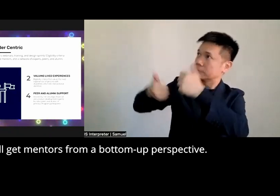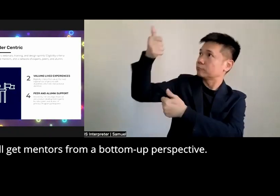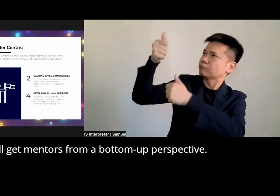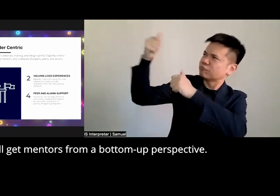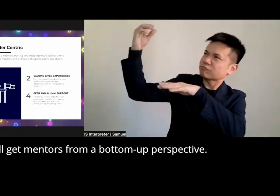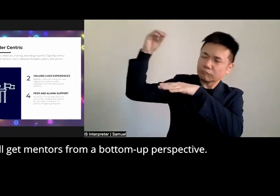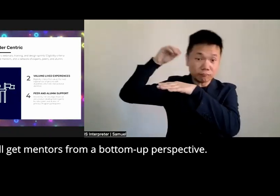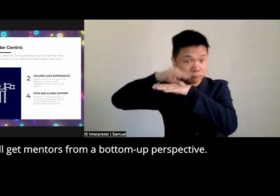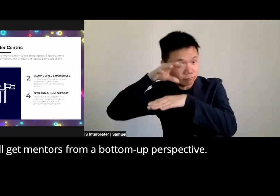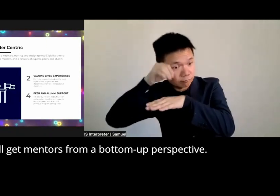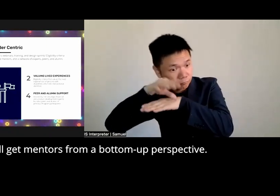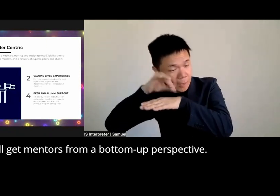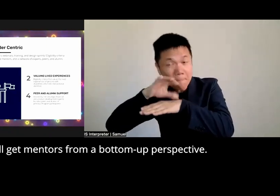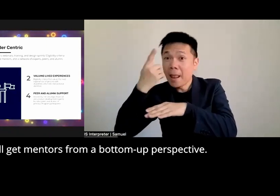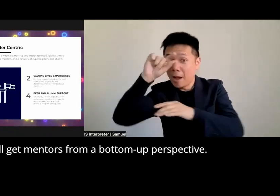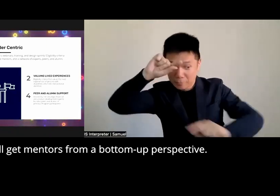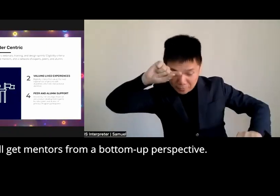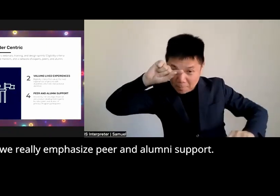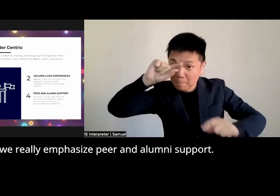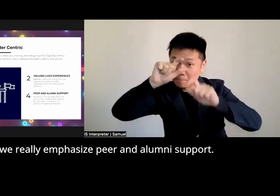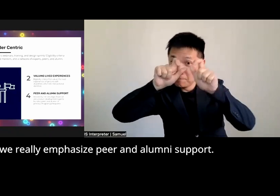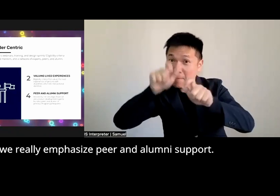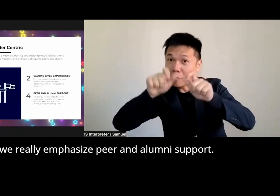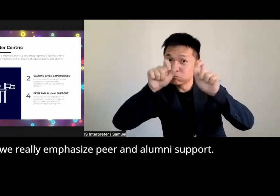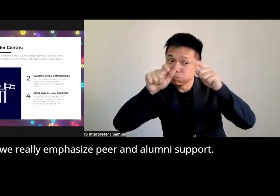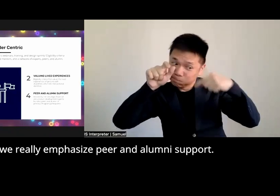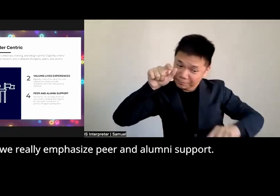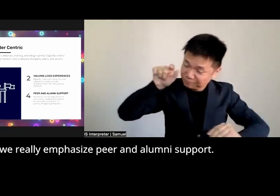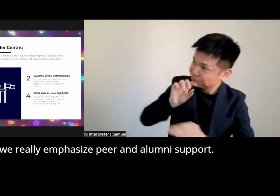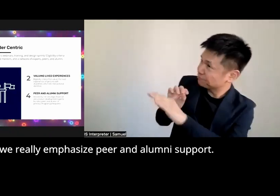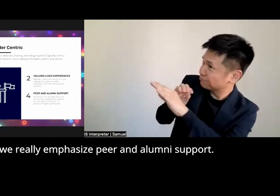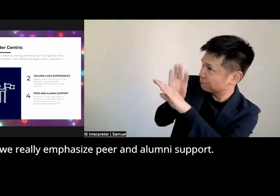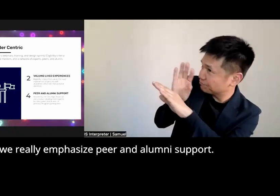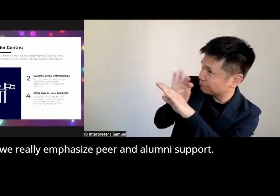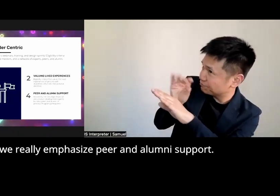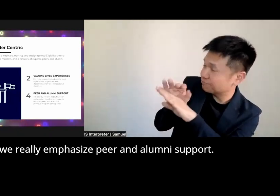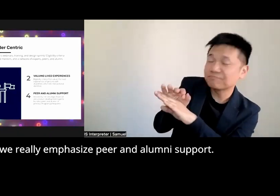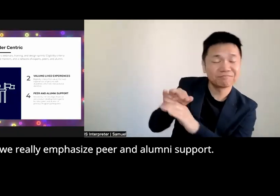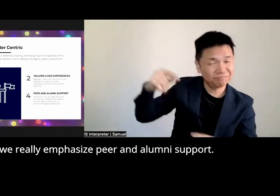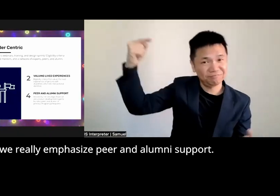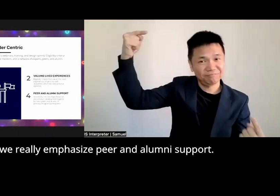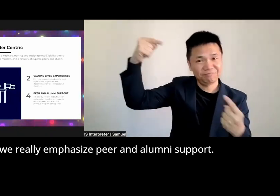you'll get mentors from a bottom up perspective and and then we really emphasize here and alumni